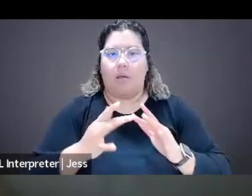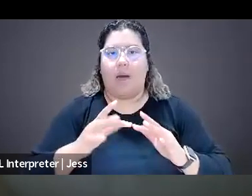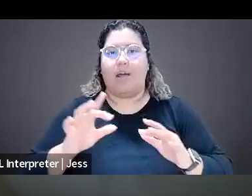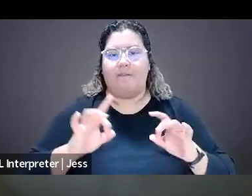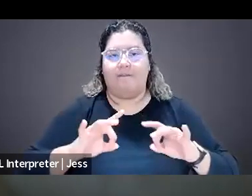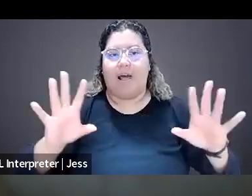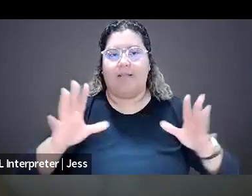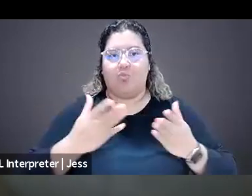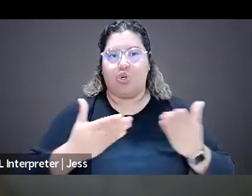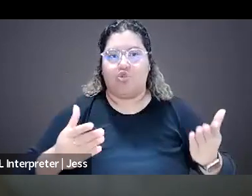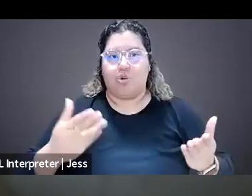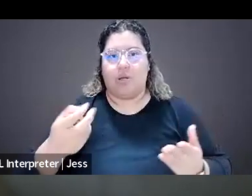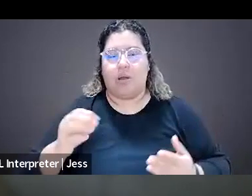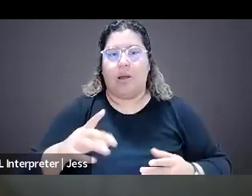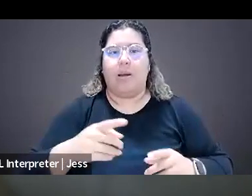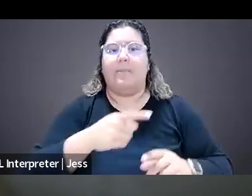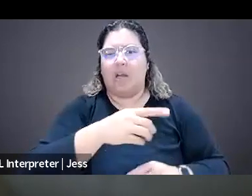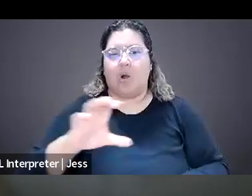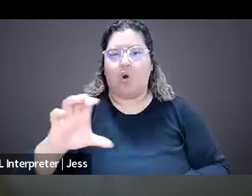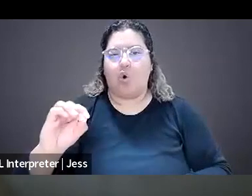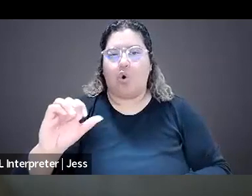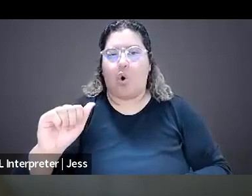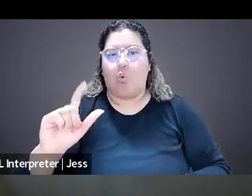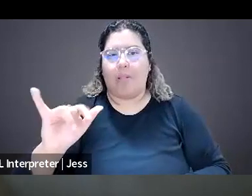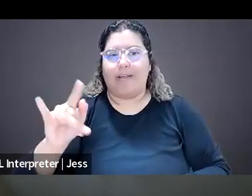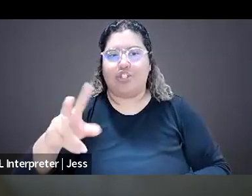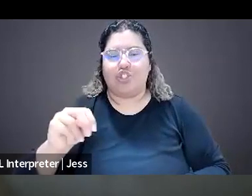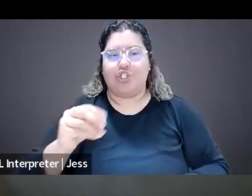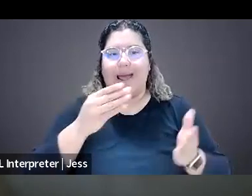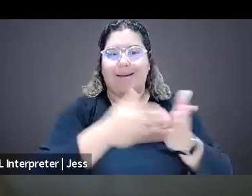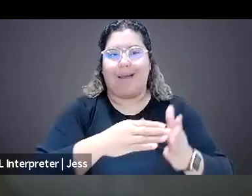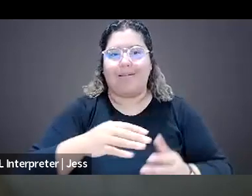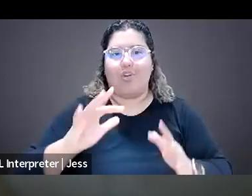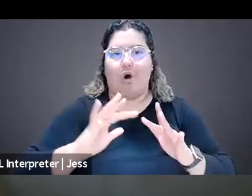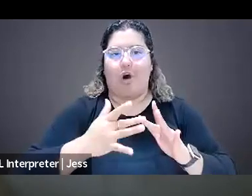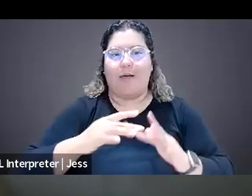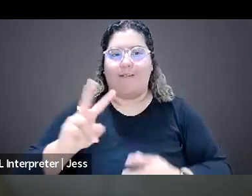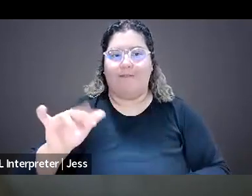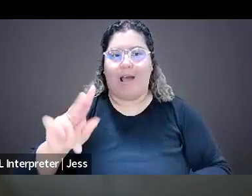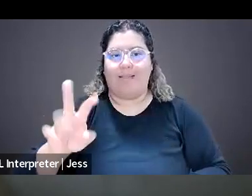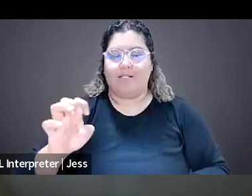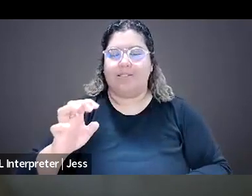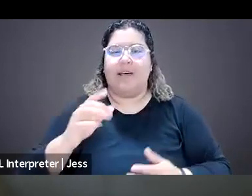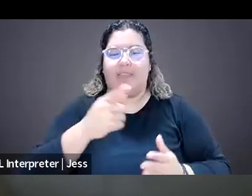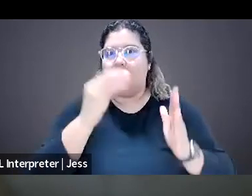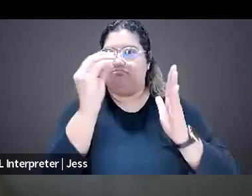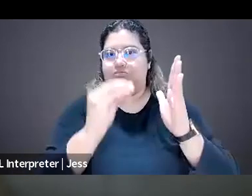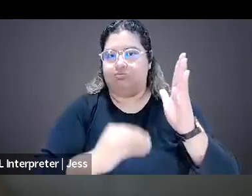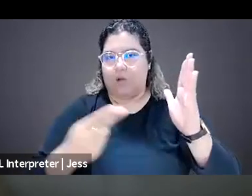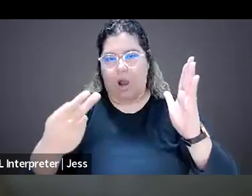from the Coalition Against Online Violence because it is all there in one place. Also, I know that Jeje's organization